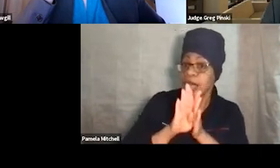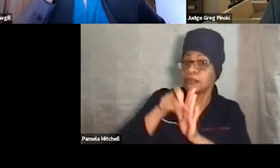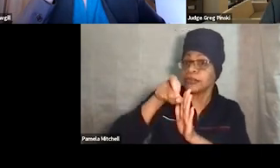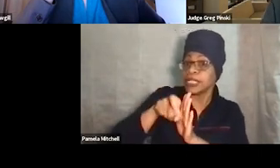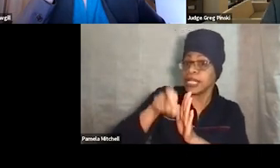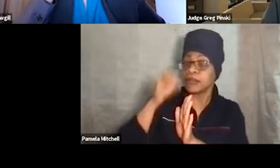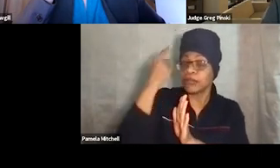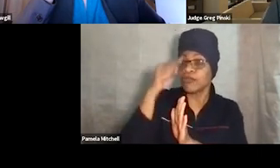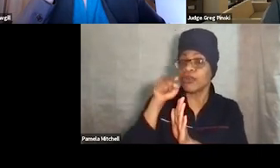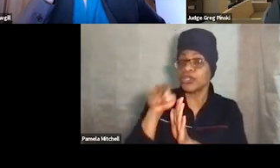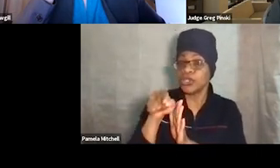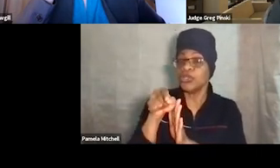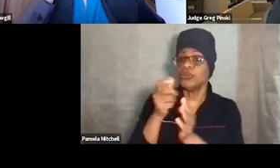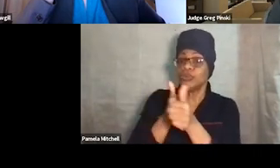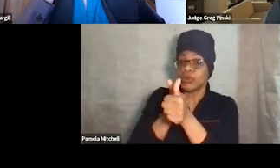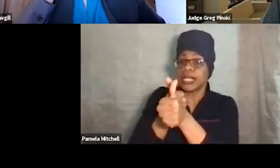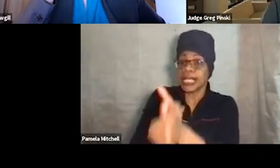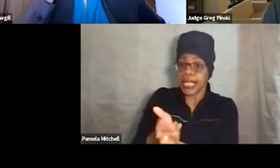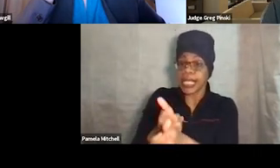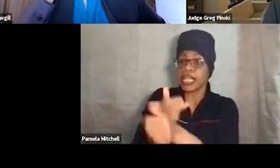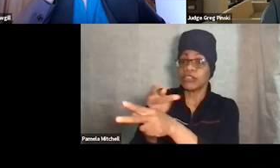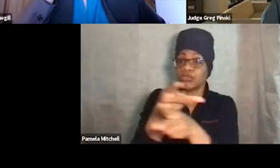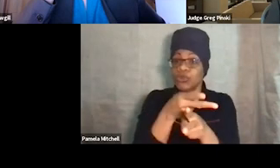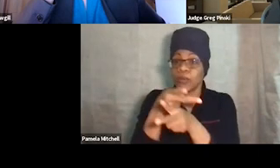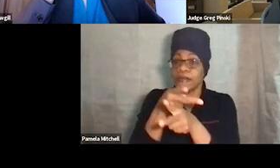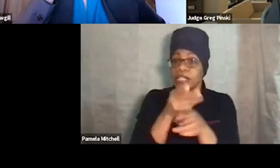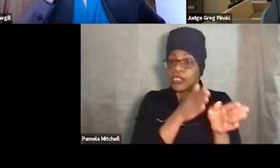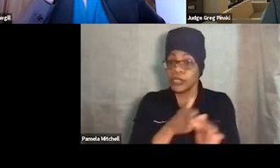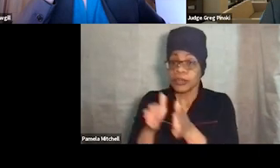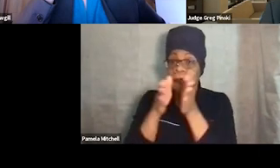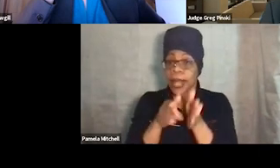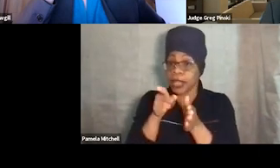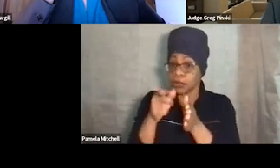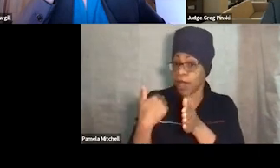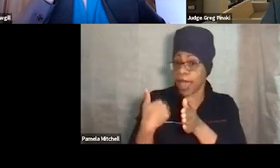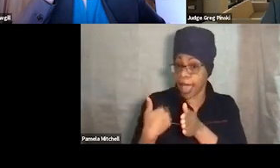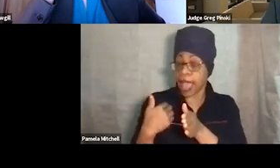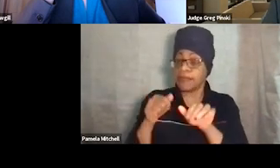in order to adhere to a supervision plan, you have the ability to be able to show up